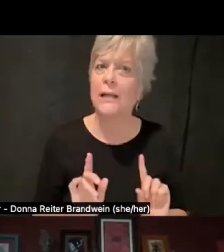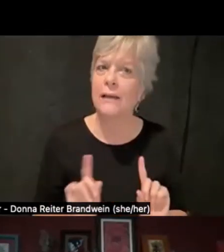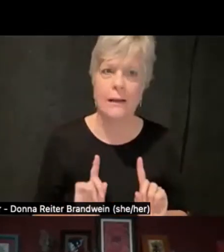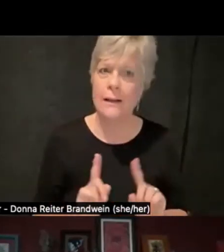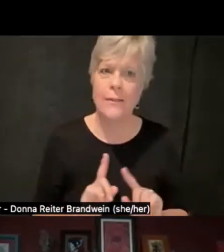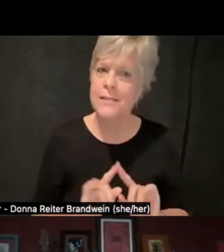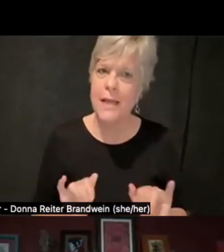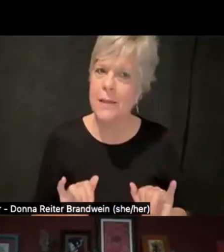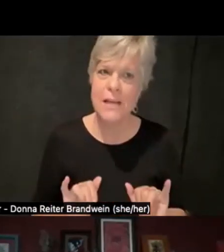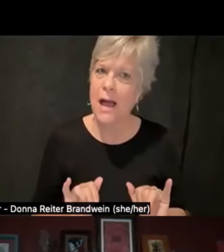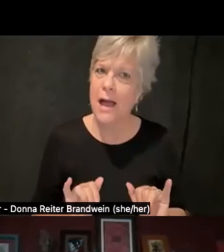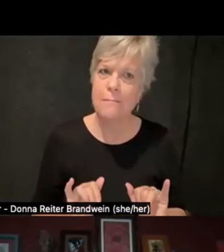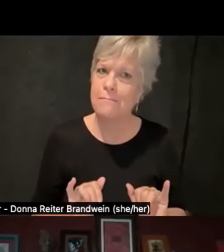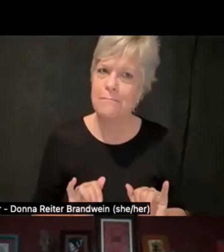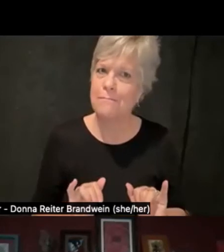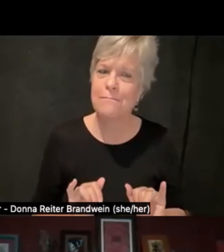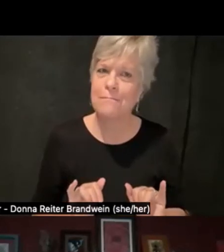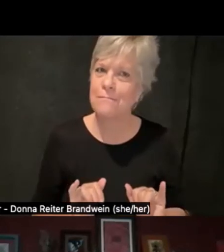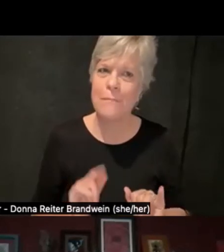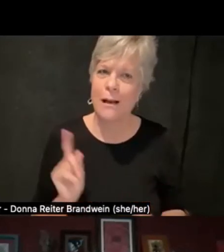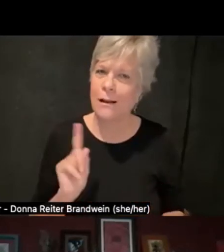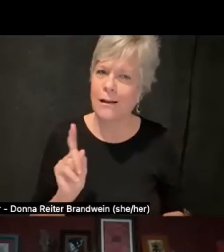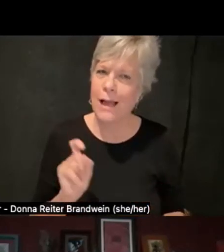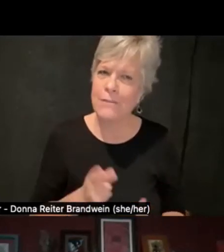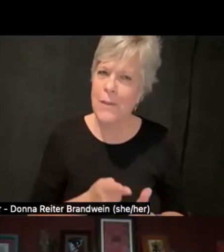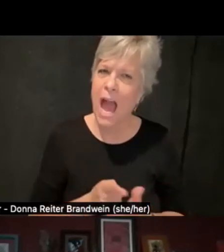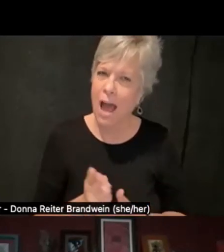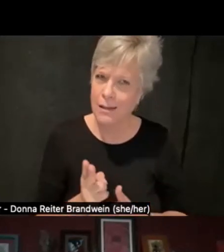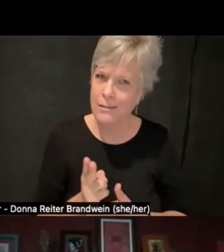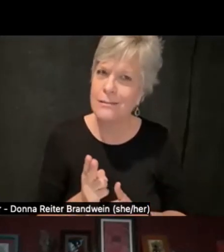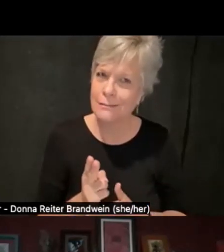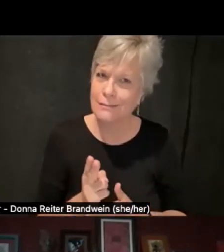especially when you are dealing with